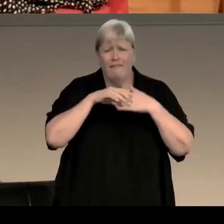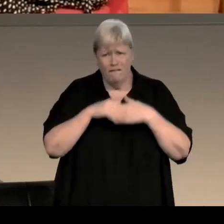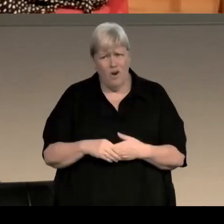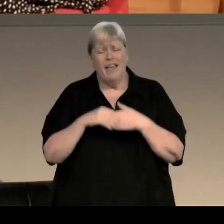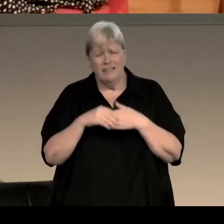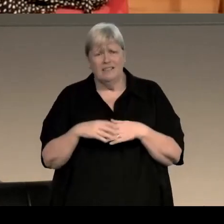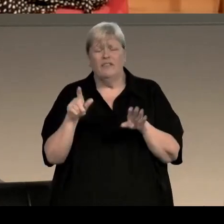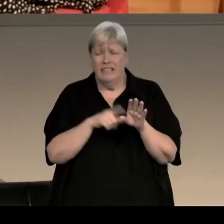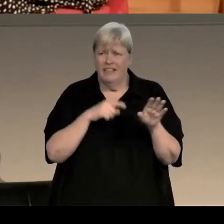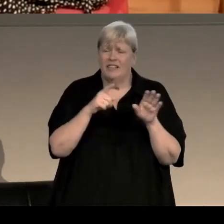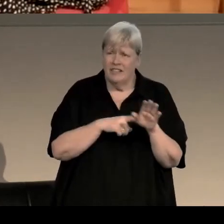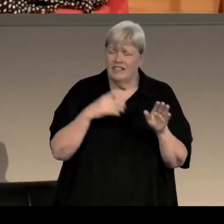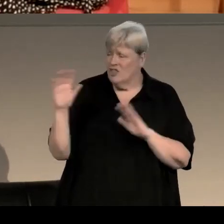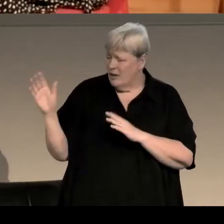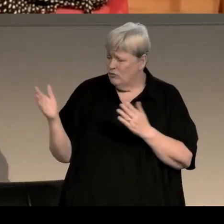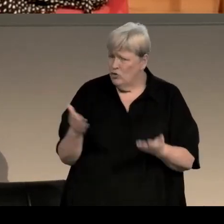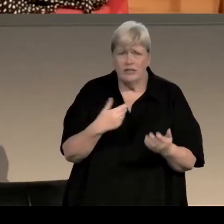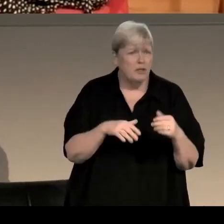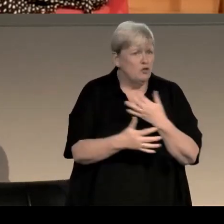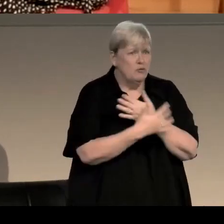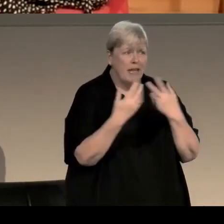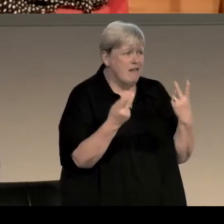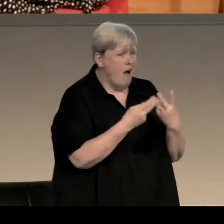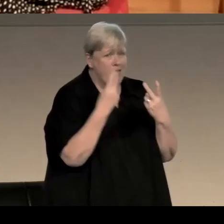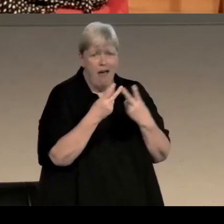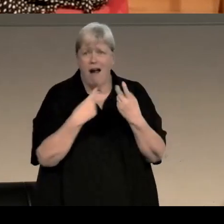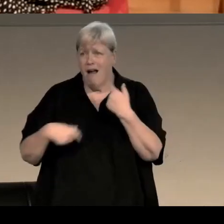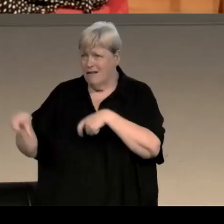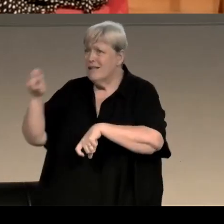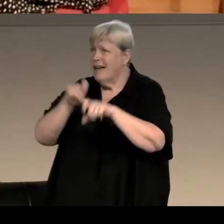over the years she's introduced me to many other forensic scientists when I've needed particular